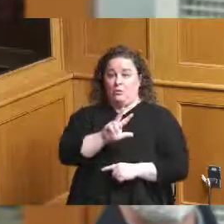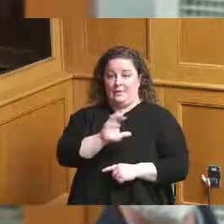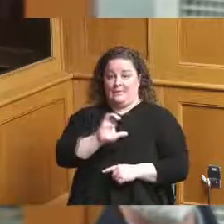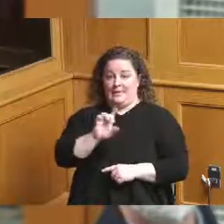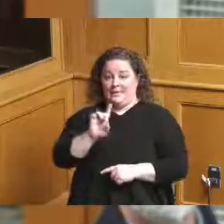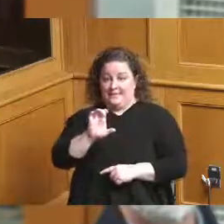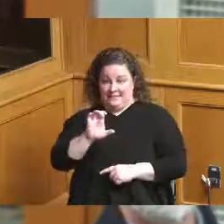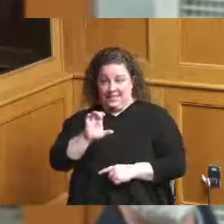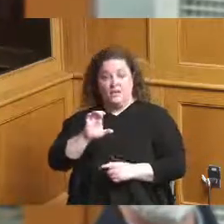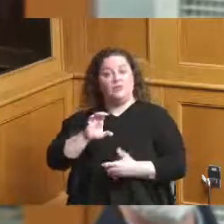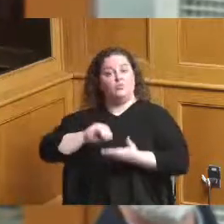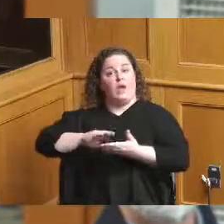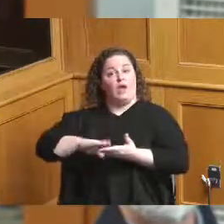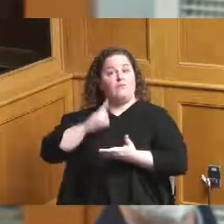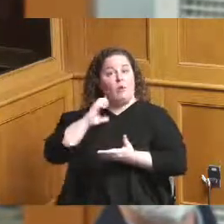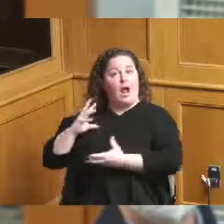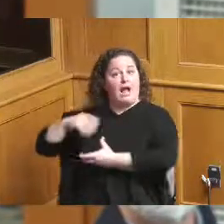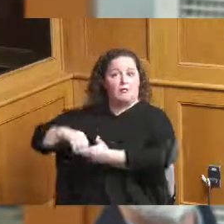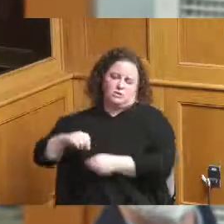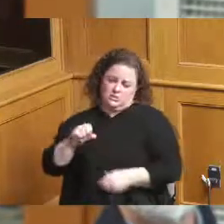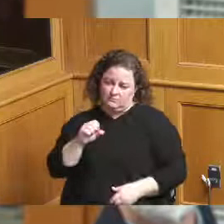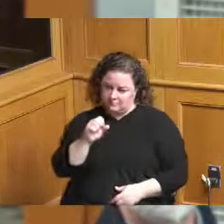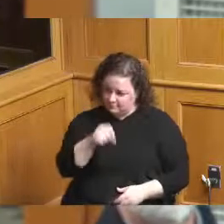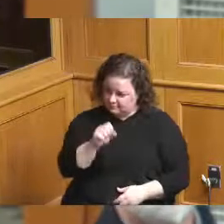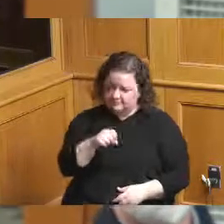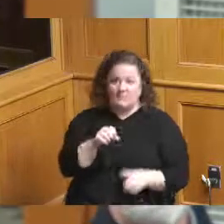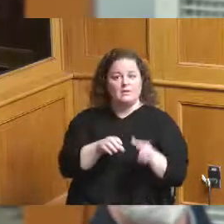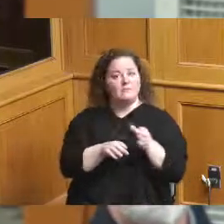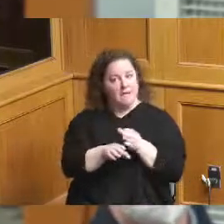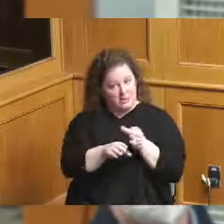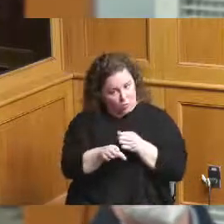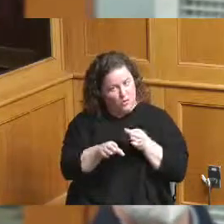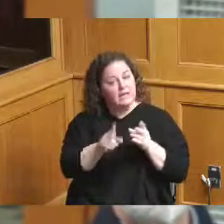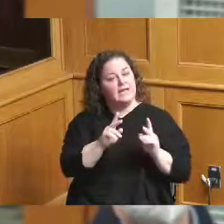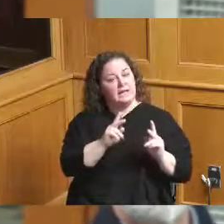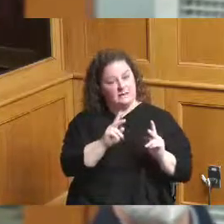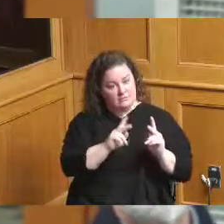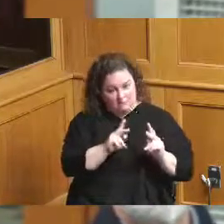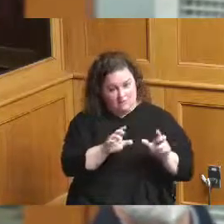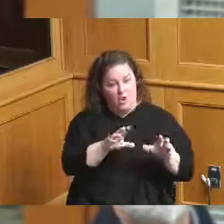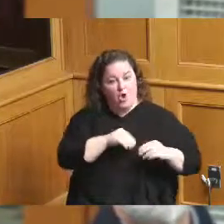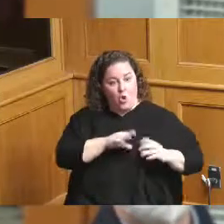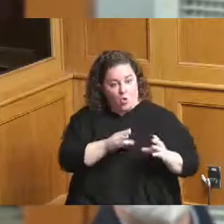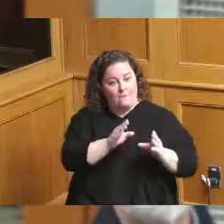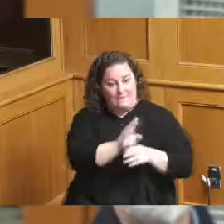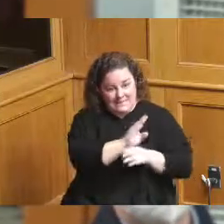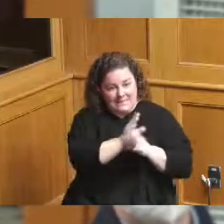right all our tenants not just minority tenants or renters because we're the owners of the buildings